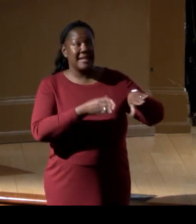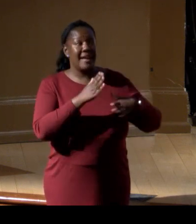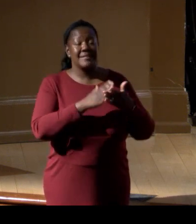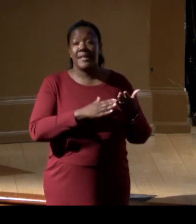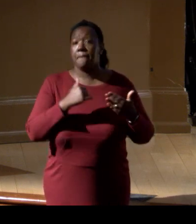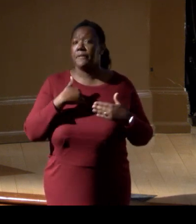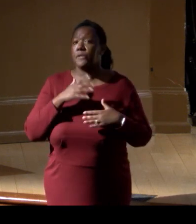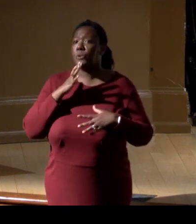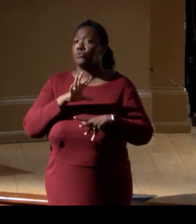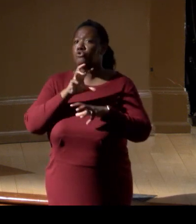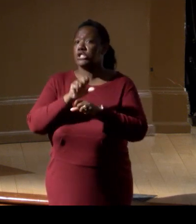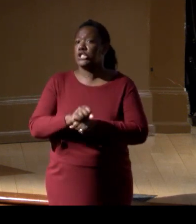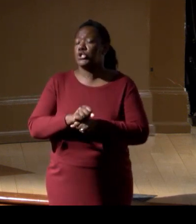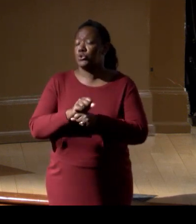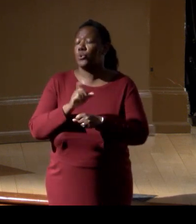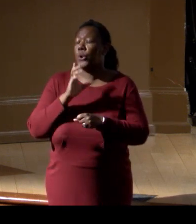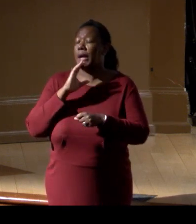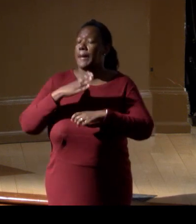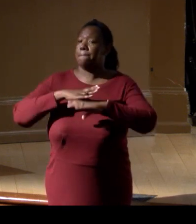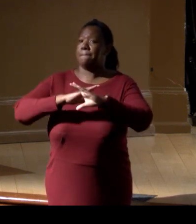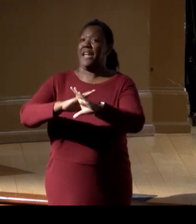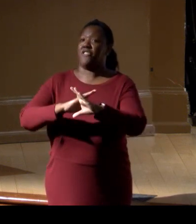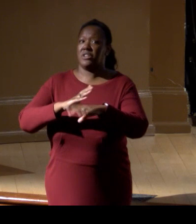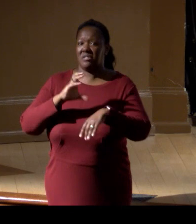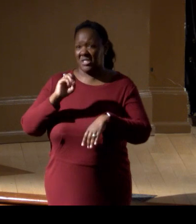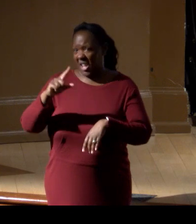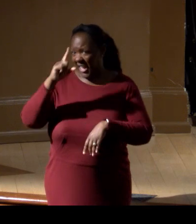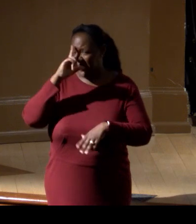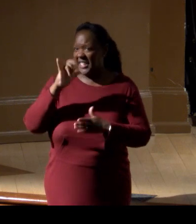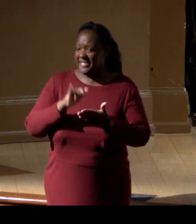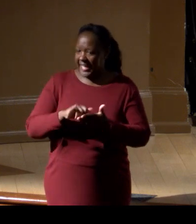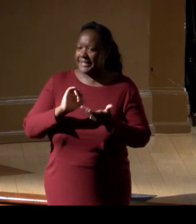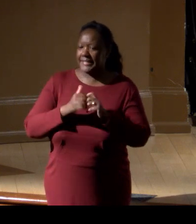that seem to stop us, that's really how we're gonna achieve the scale.